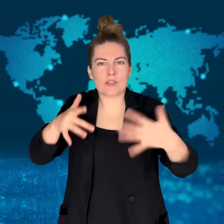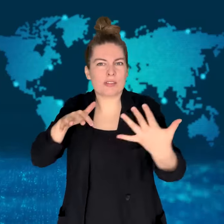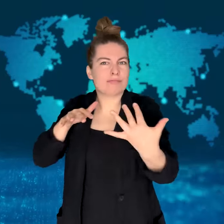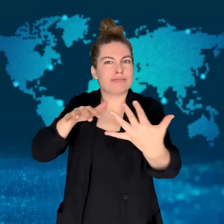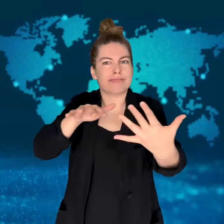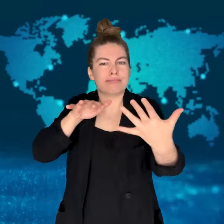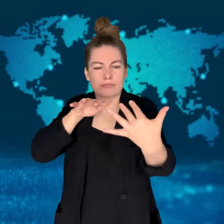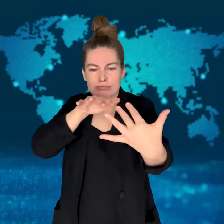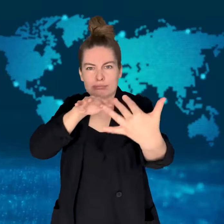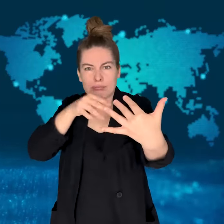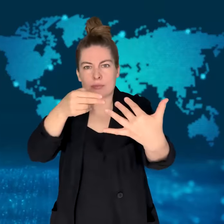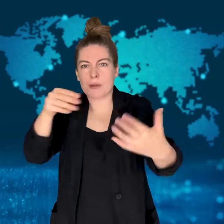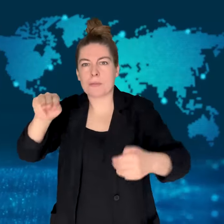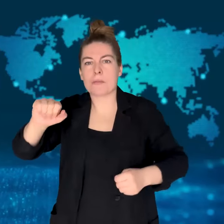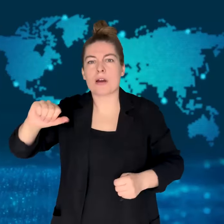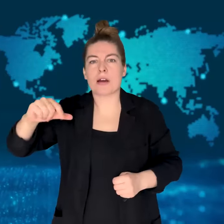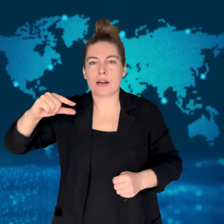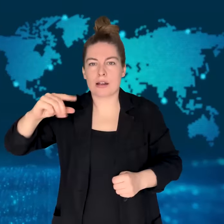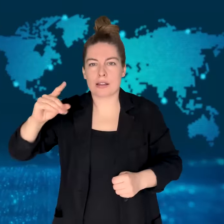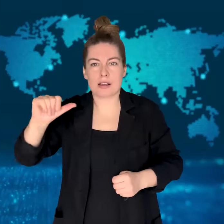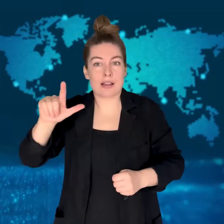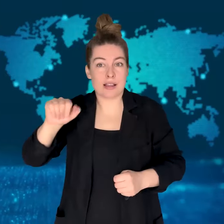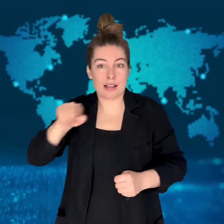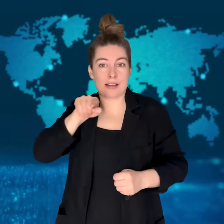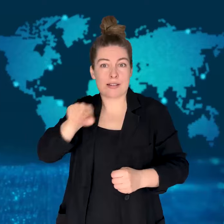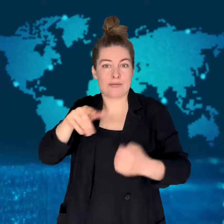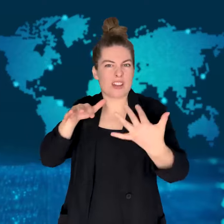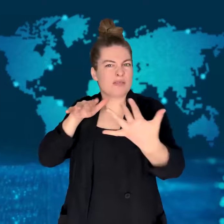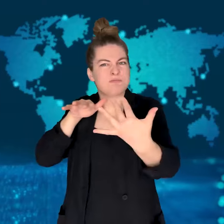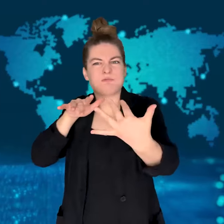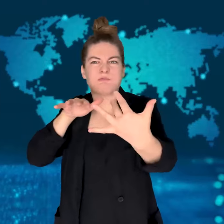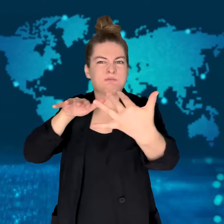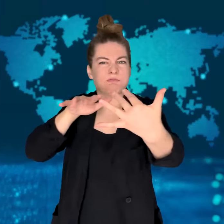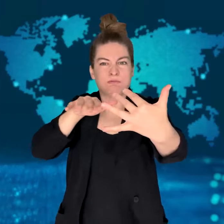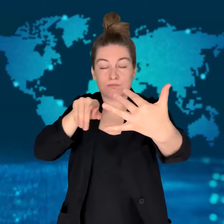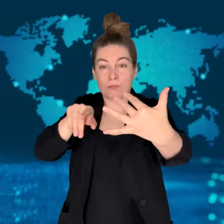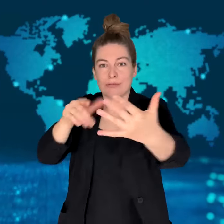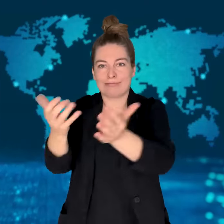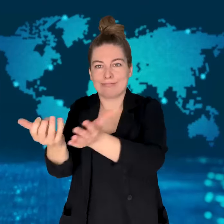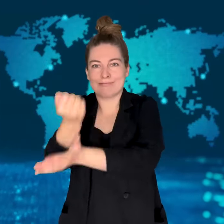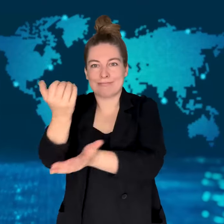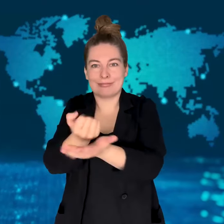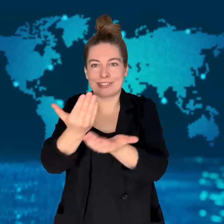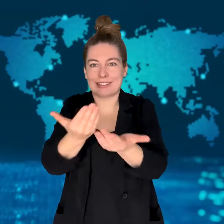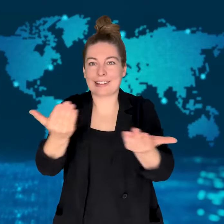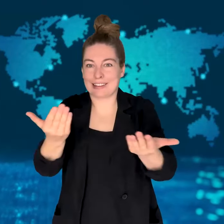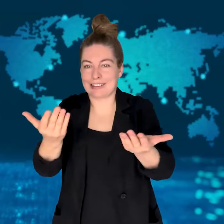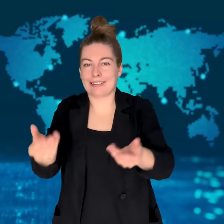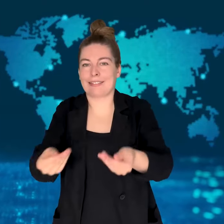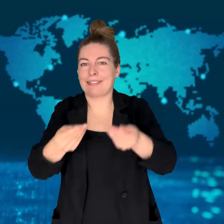The Battle of Magdala was fought between British forces,